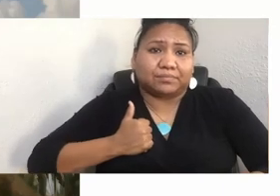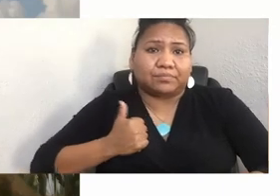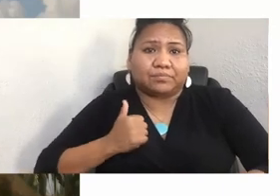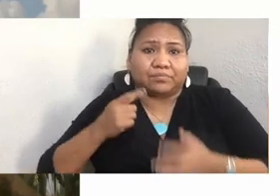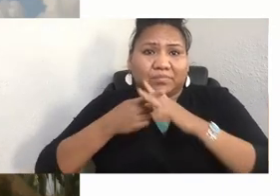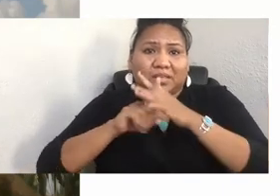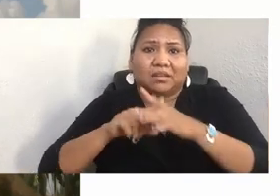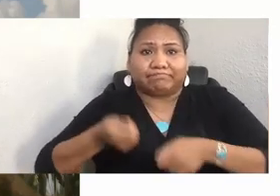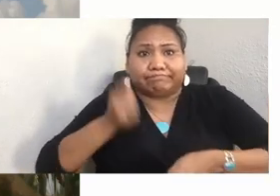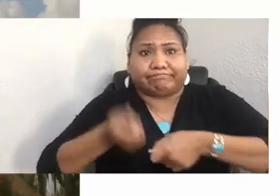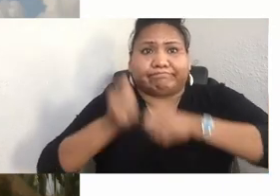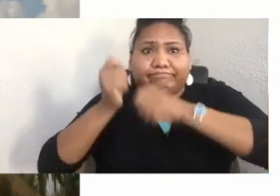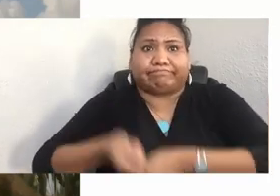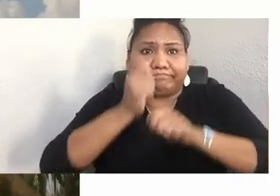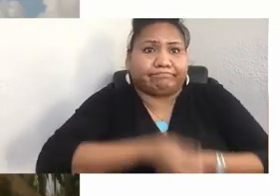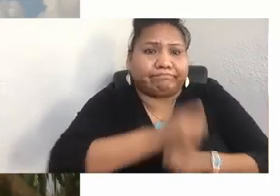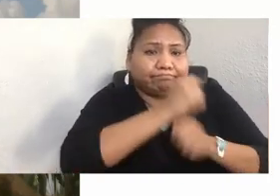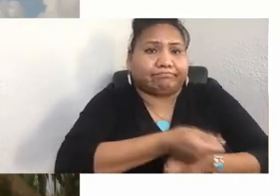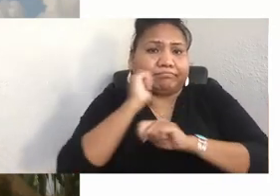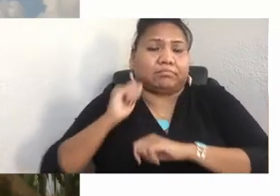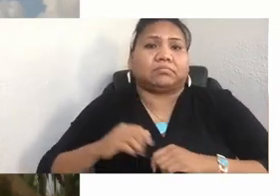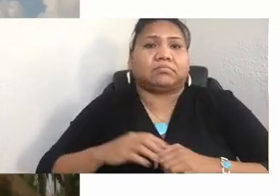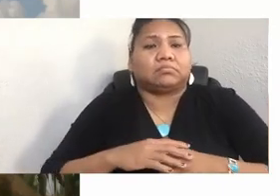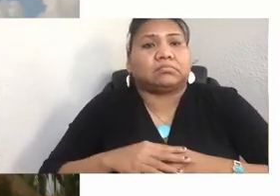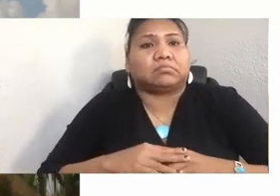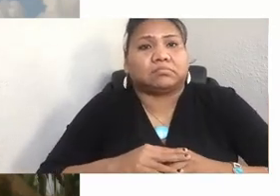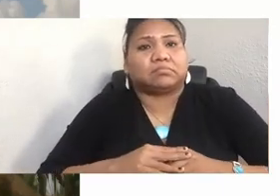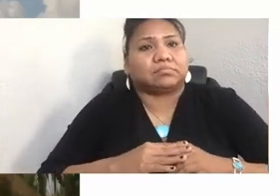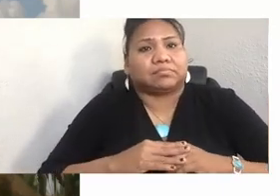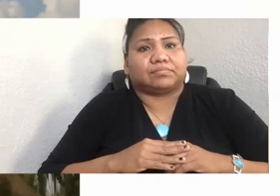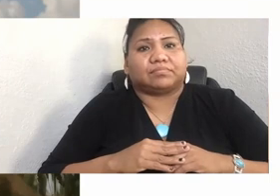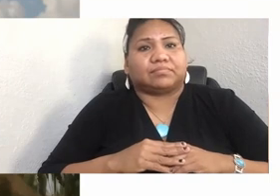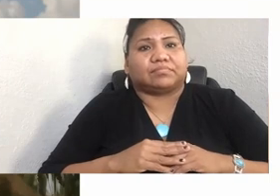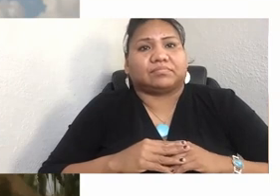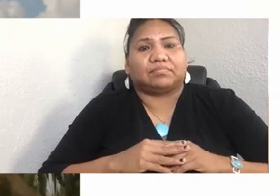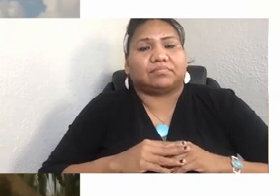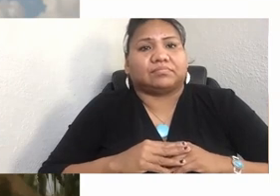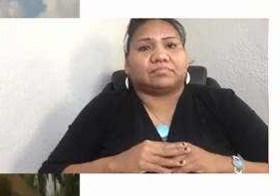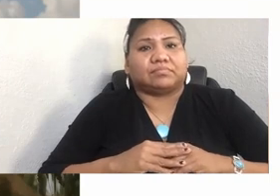And so although this might be a shocking experience or thing